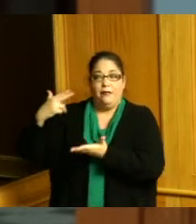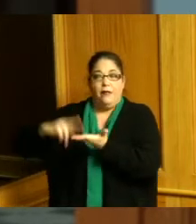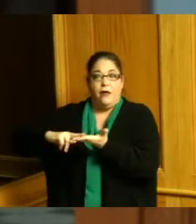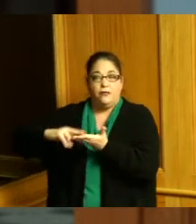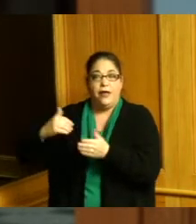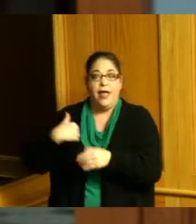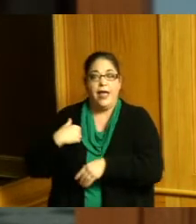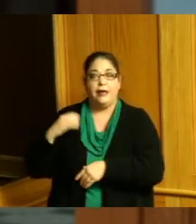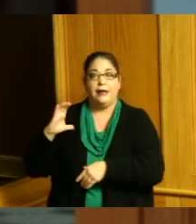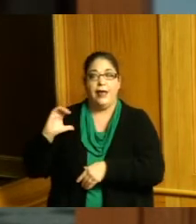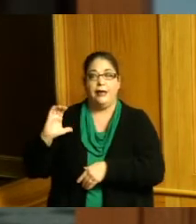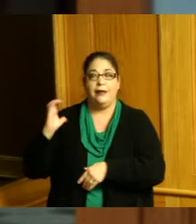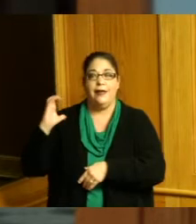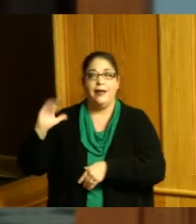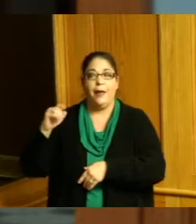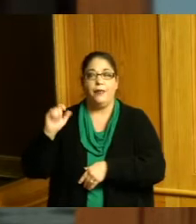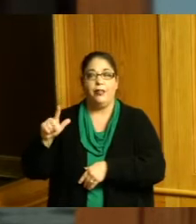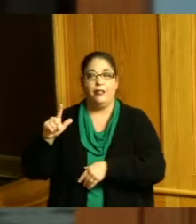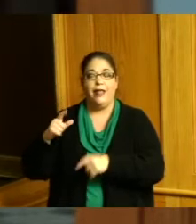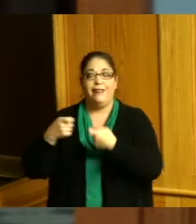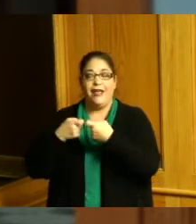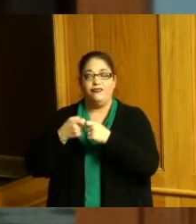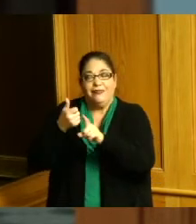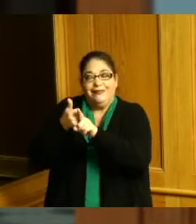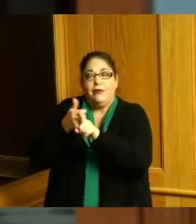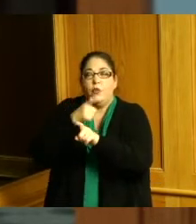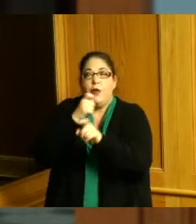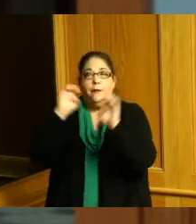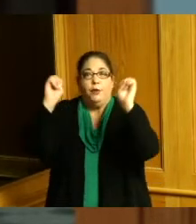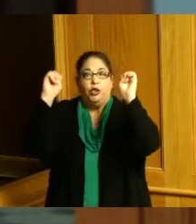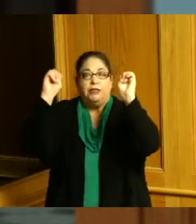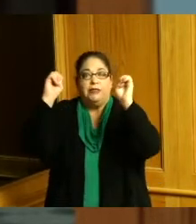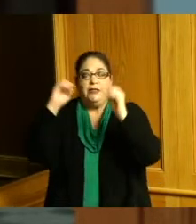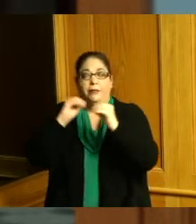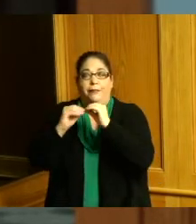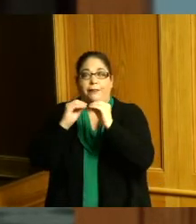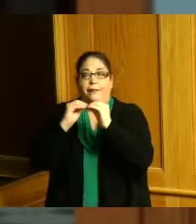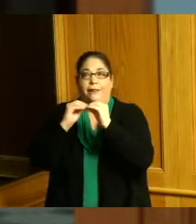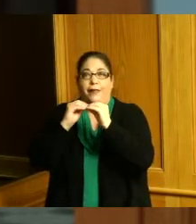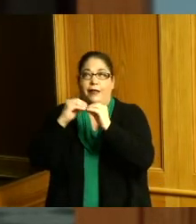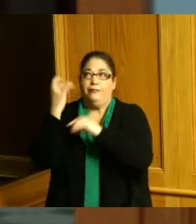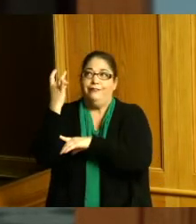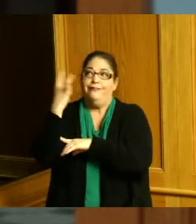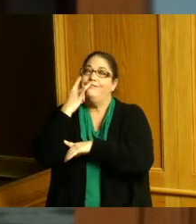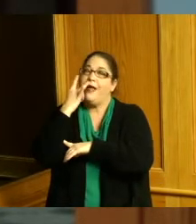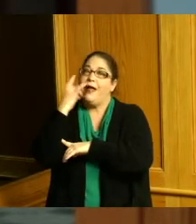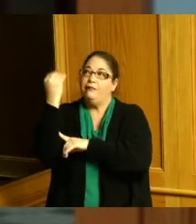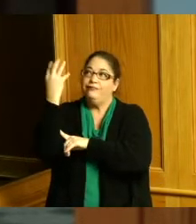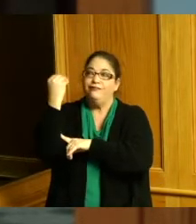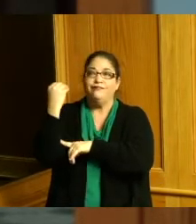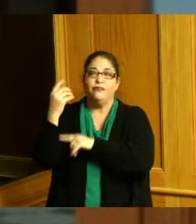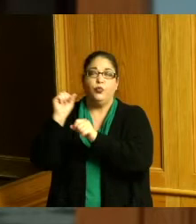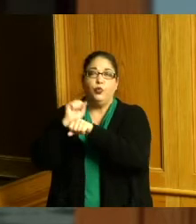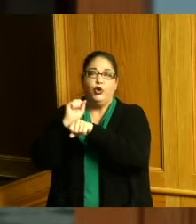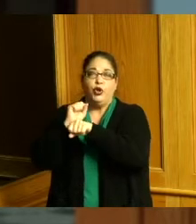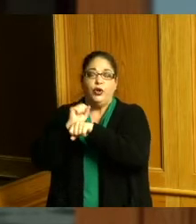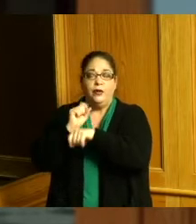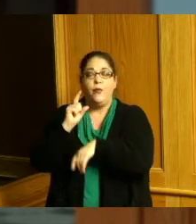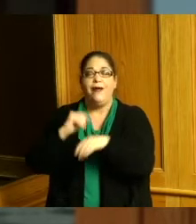electric performs our emergency traffic signal maintenance work and this will allow up to 75,000